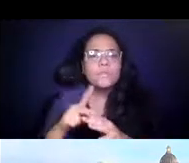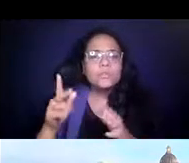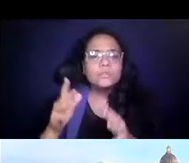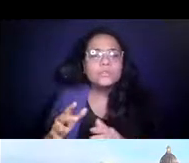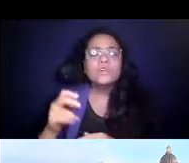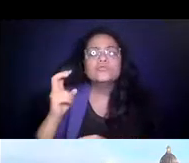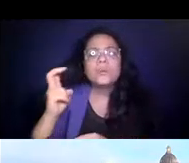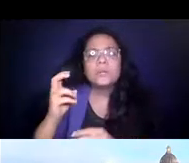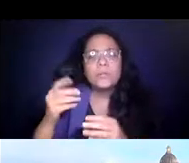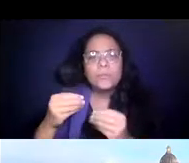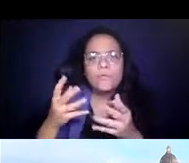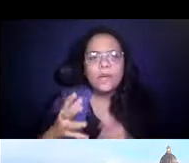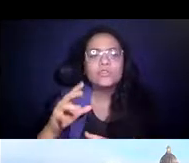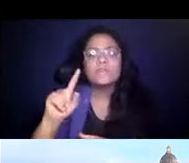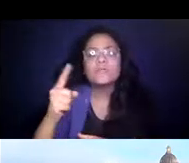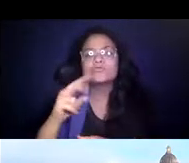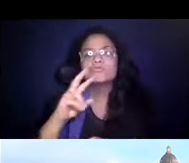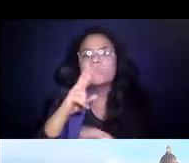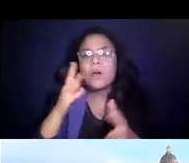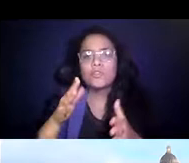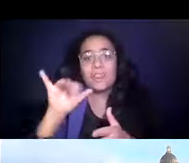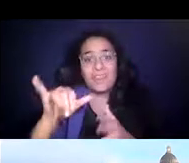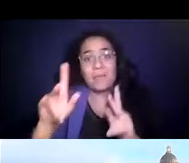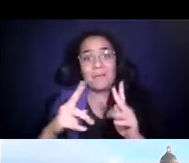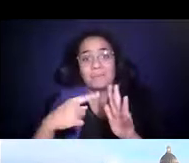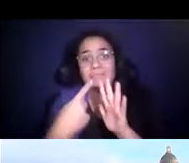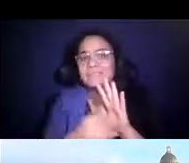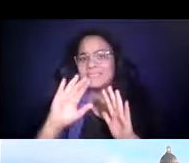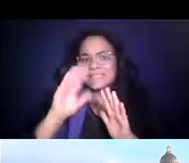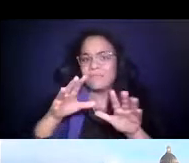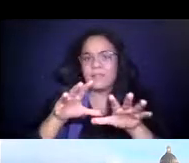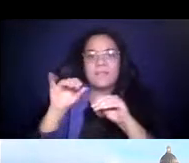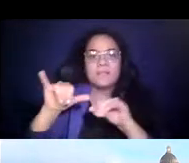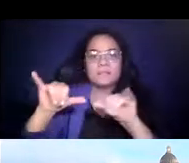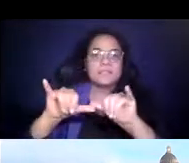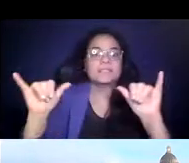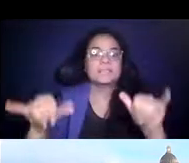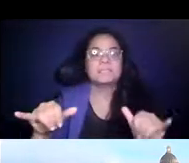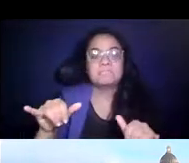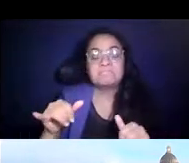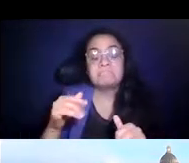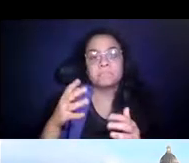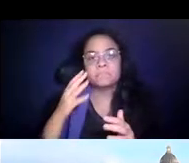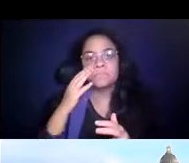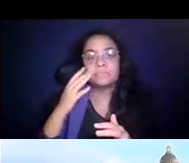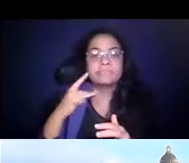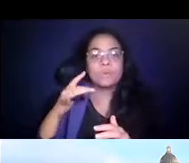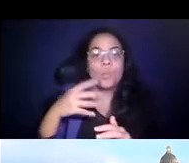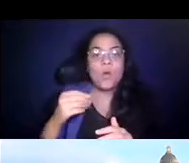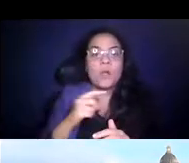transportation for riders, first responders. 14:26:22 These people never left the system. 14:26:28 Frankly, it was the white collar workers and the people who worked from home